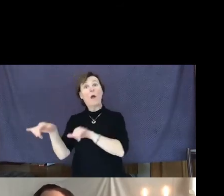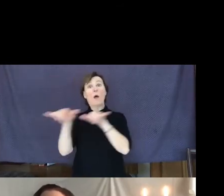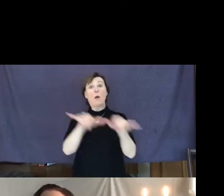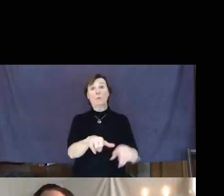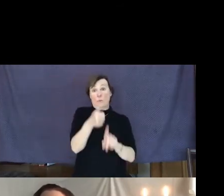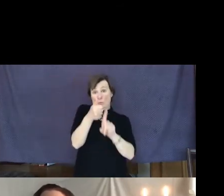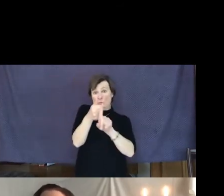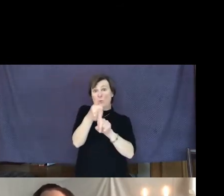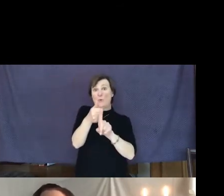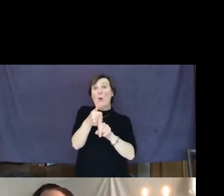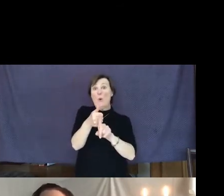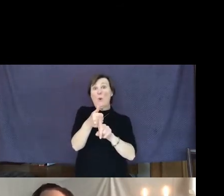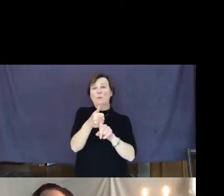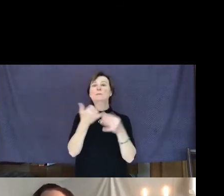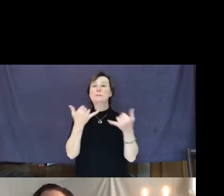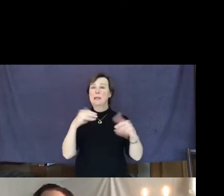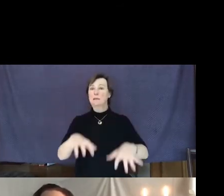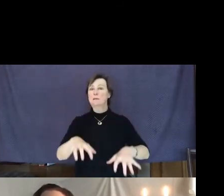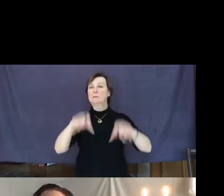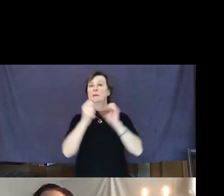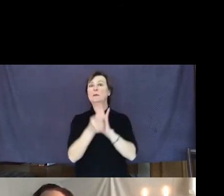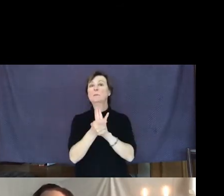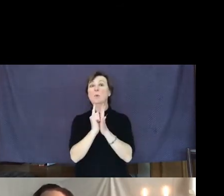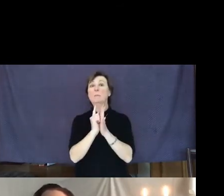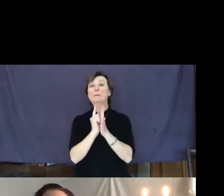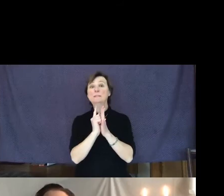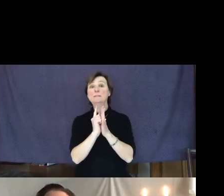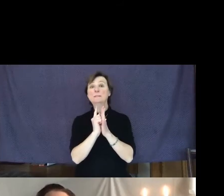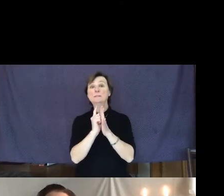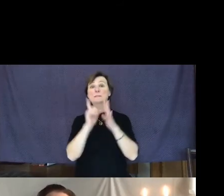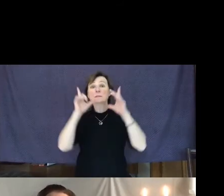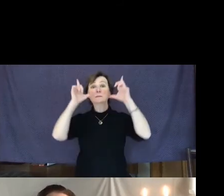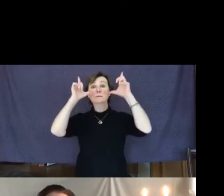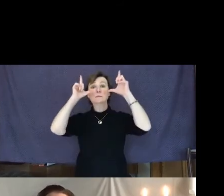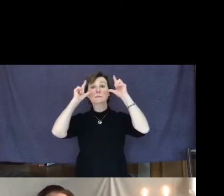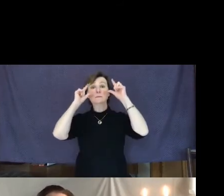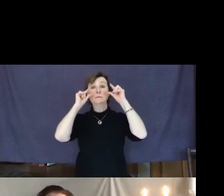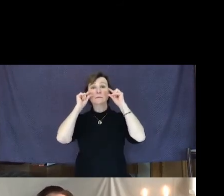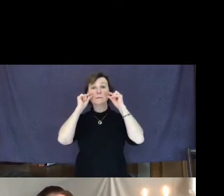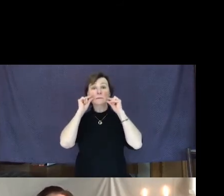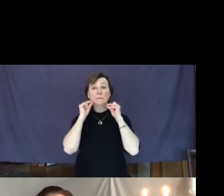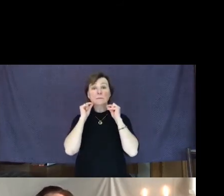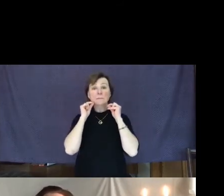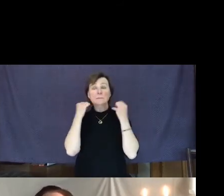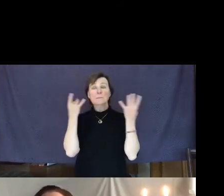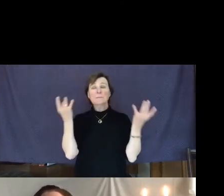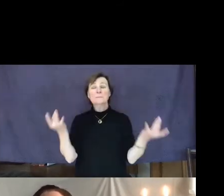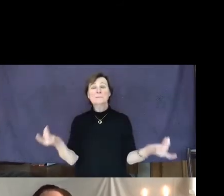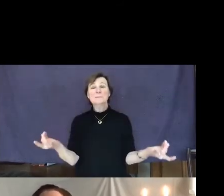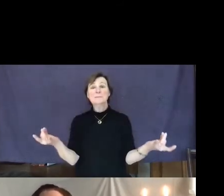Let us take a moment. Close our eyes in meditation